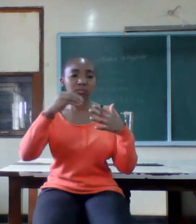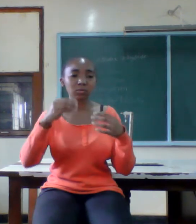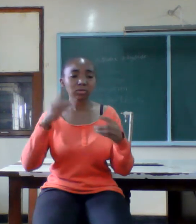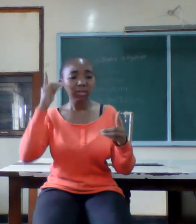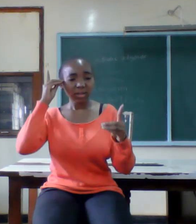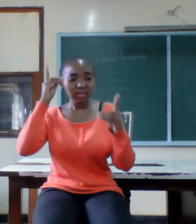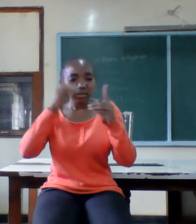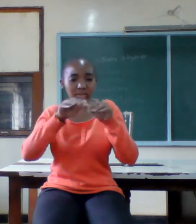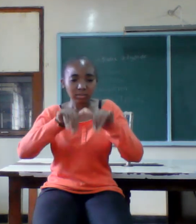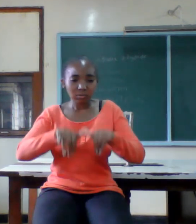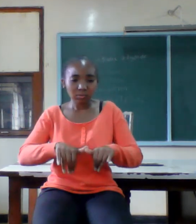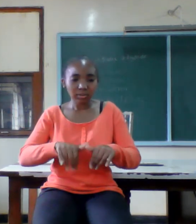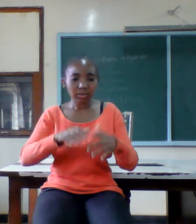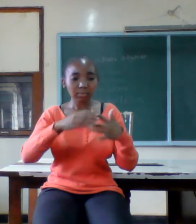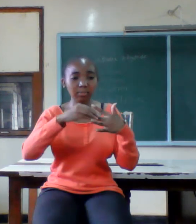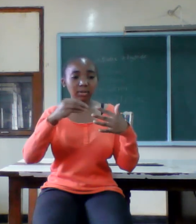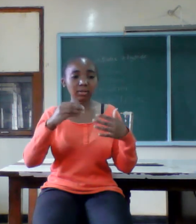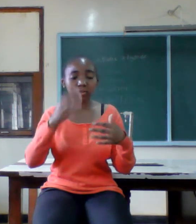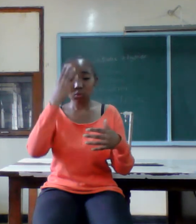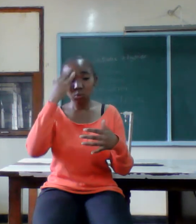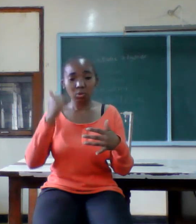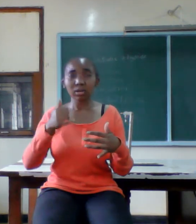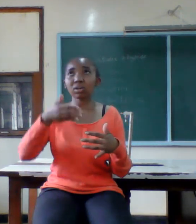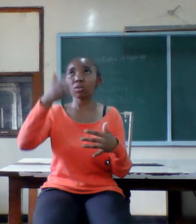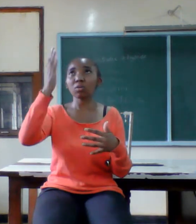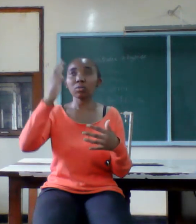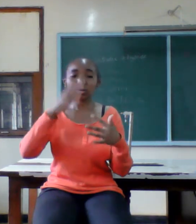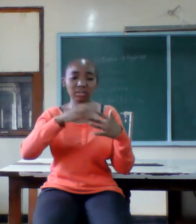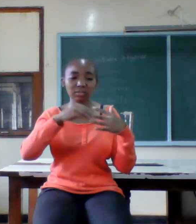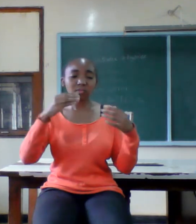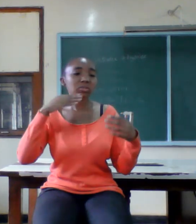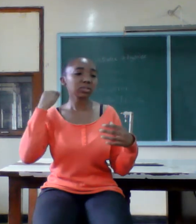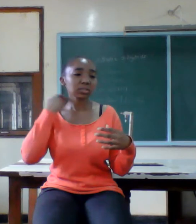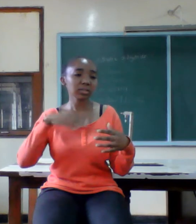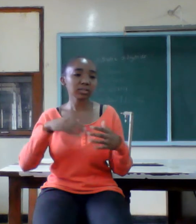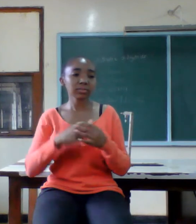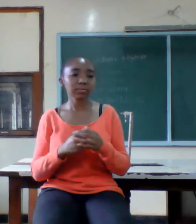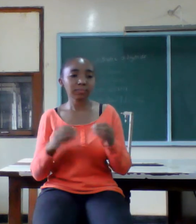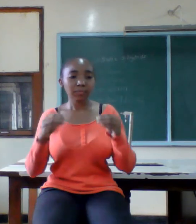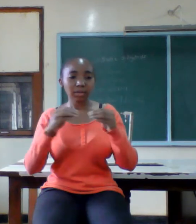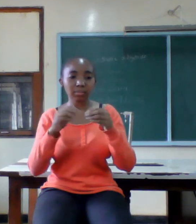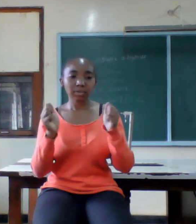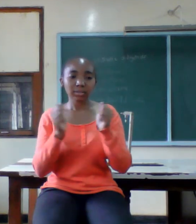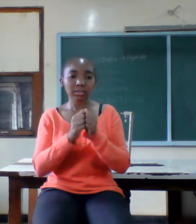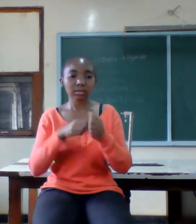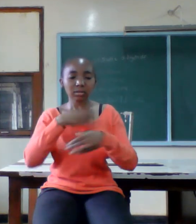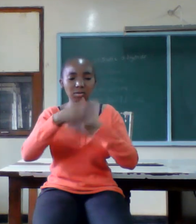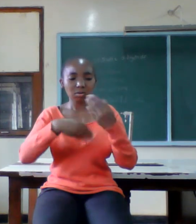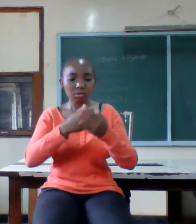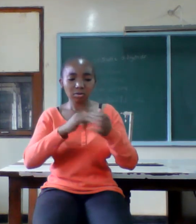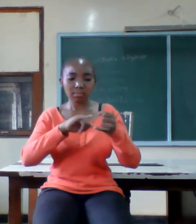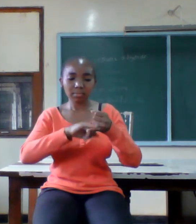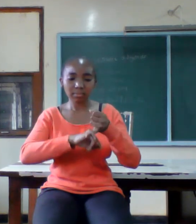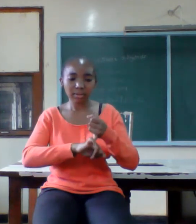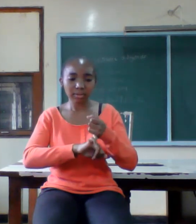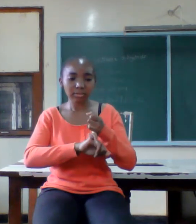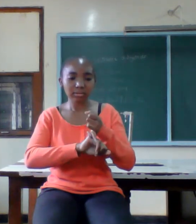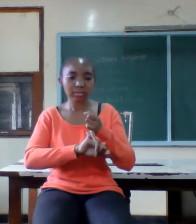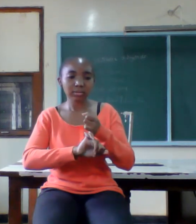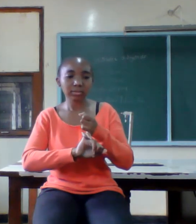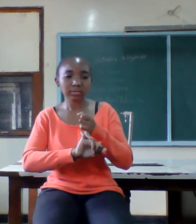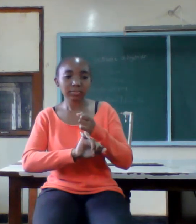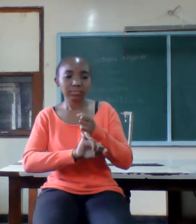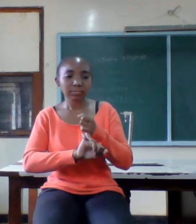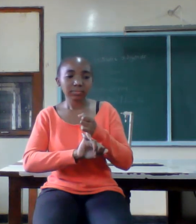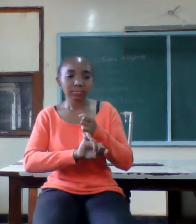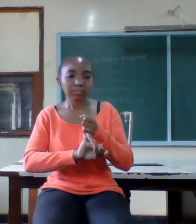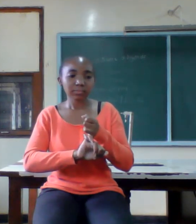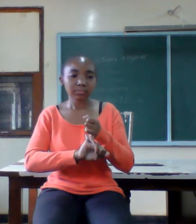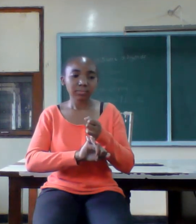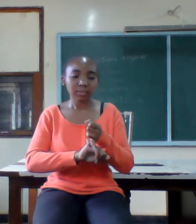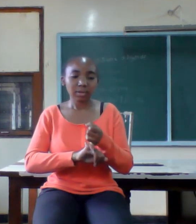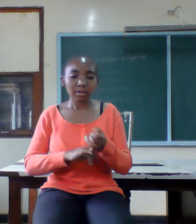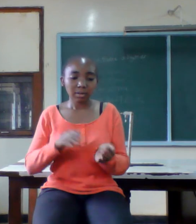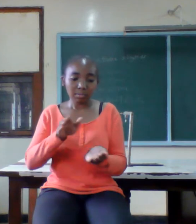God evils number 10 every marriage has a place to be marriage is like a bank account it